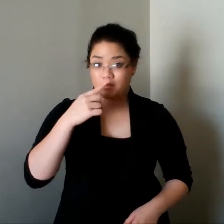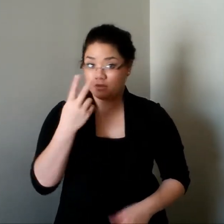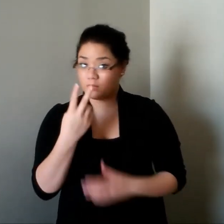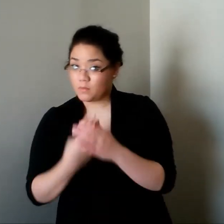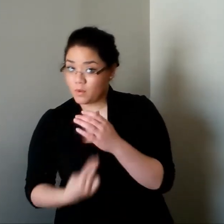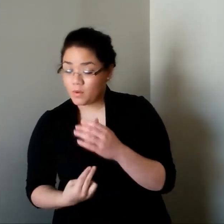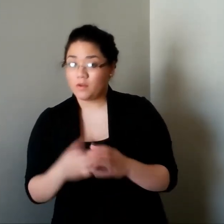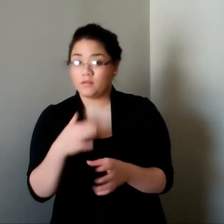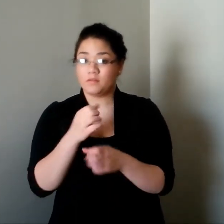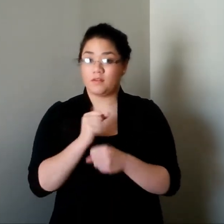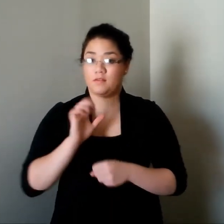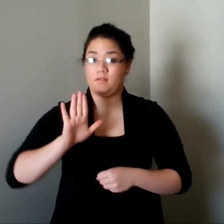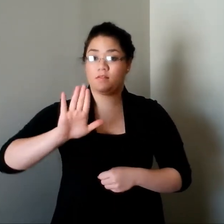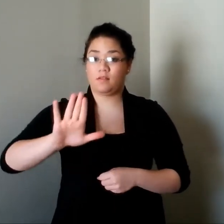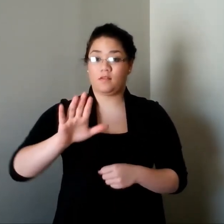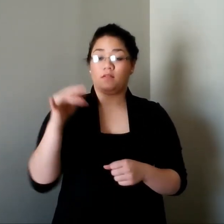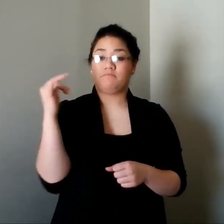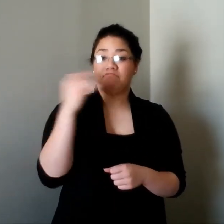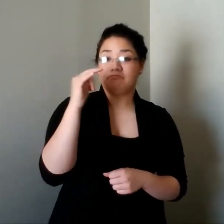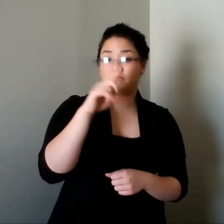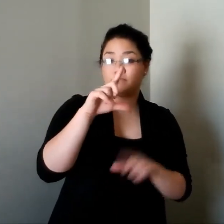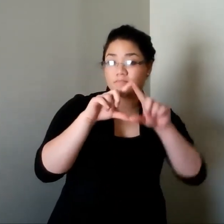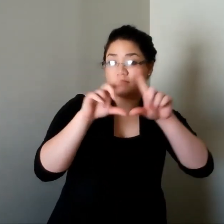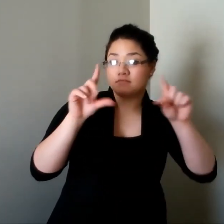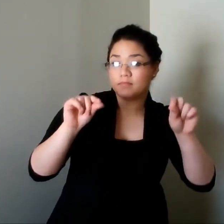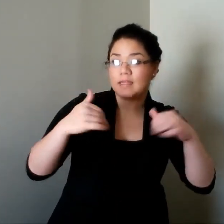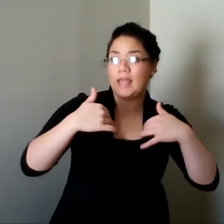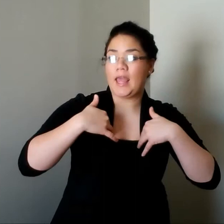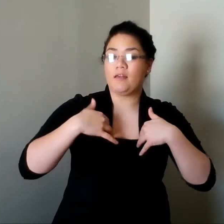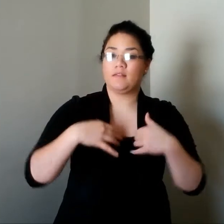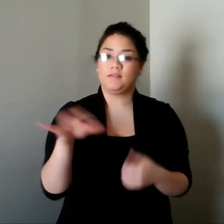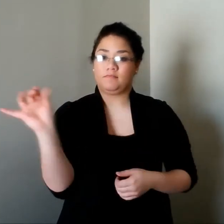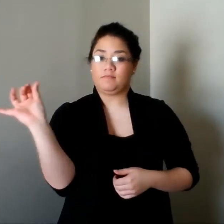deaf woman to get her pilot's license, but also for leading other women, both hearing